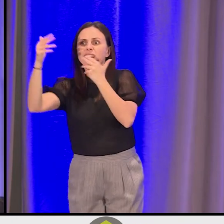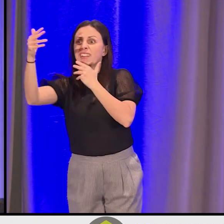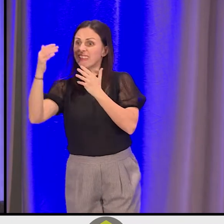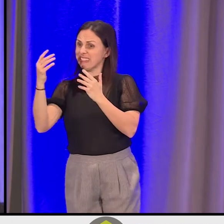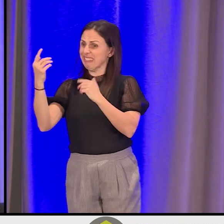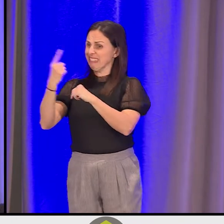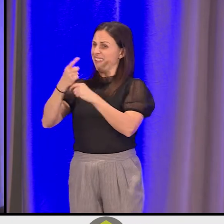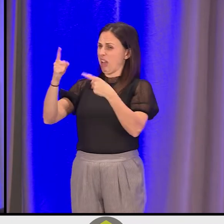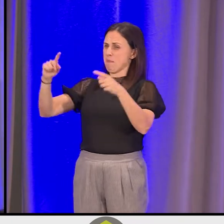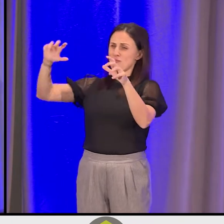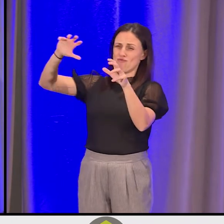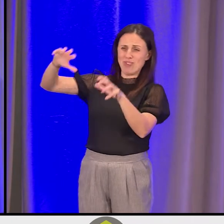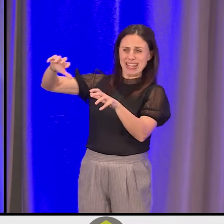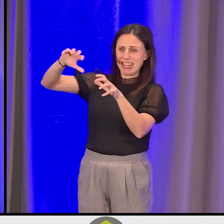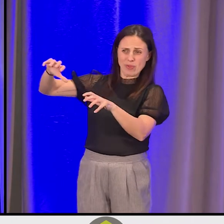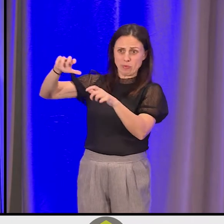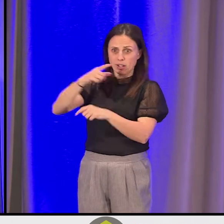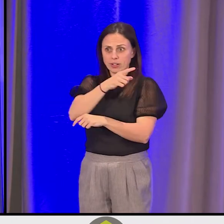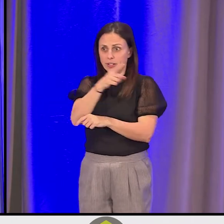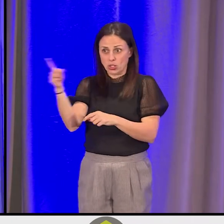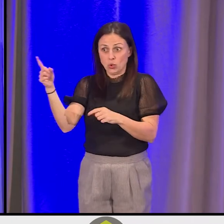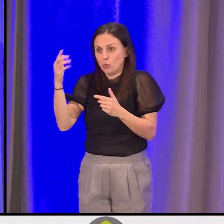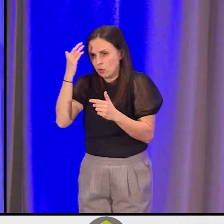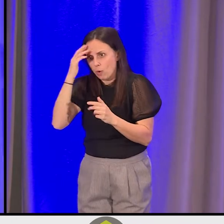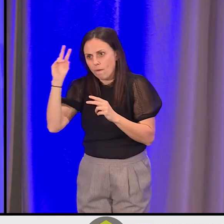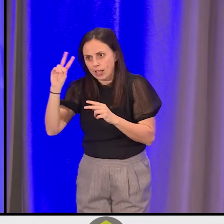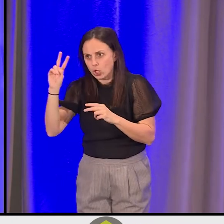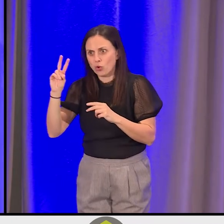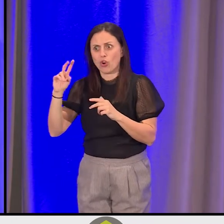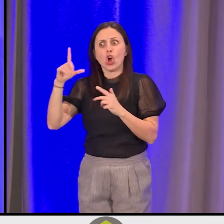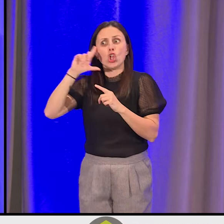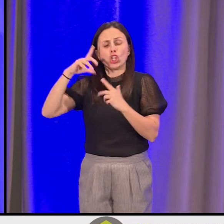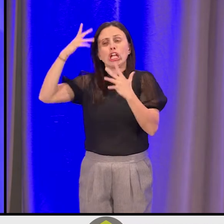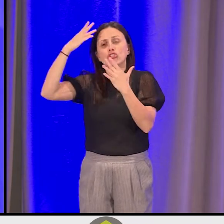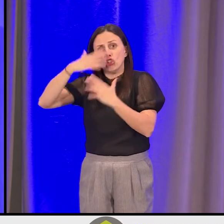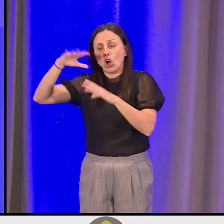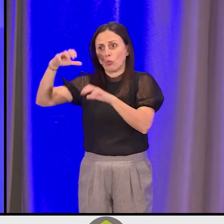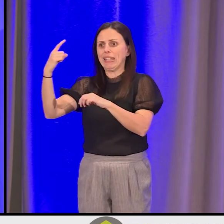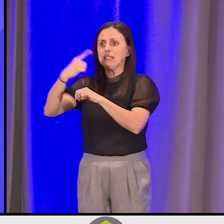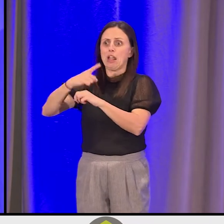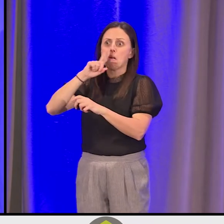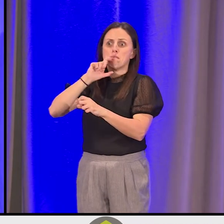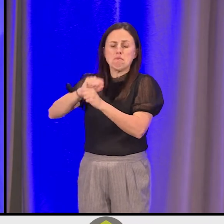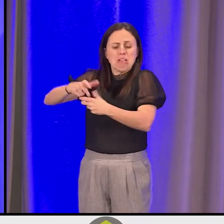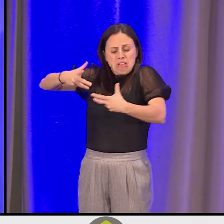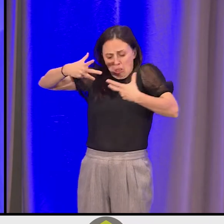And anybody who's been in Vancouver on one of those really dark, rainy days -- it was so wet.